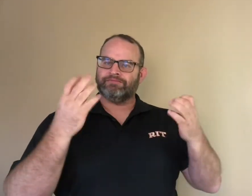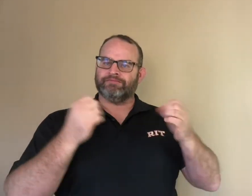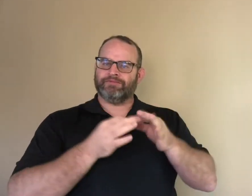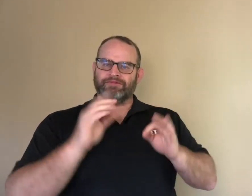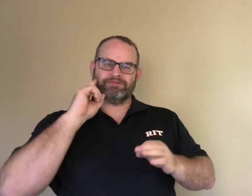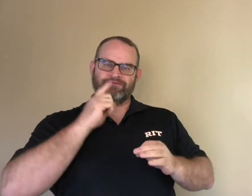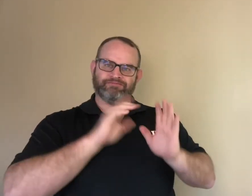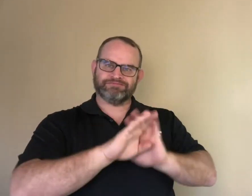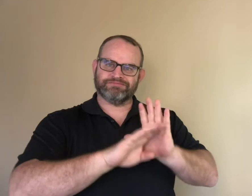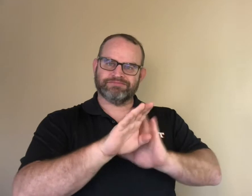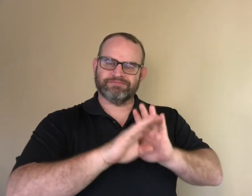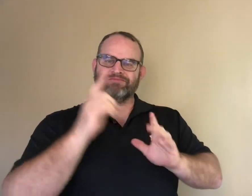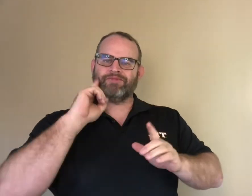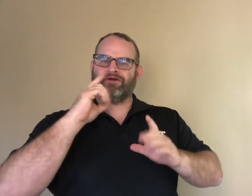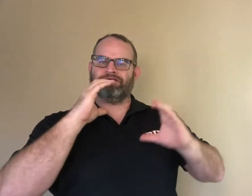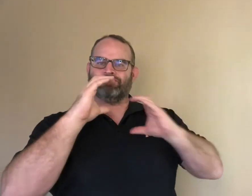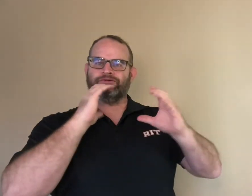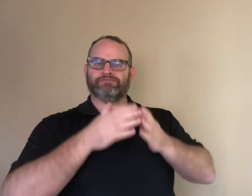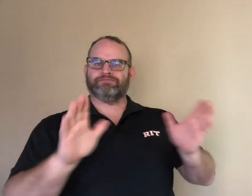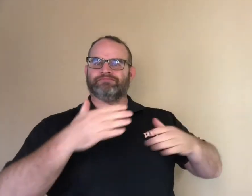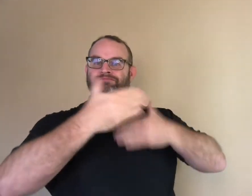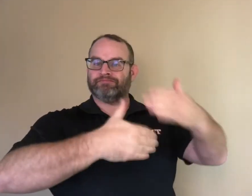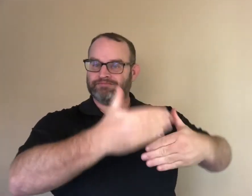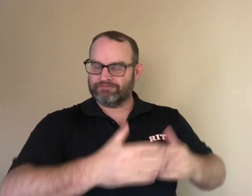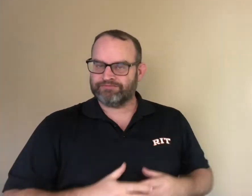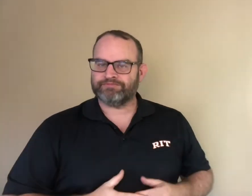A sign language is a natural language that deaf people develop for communication.